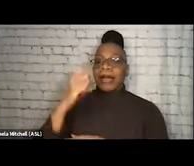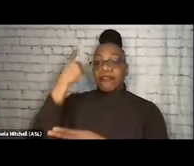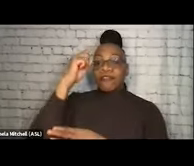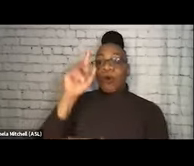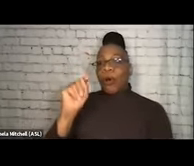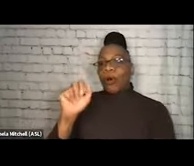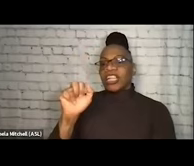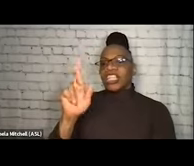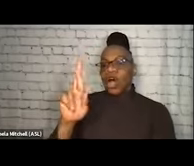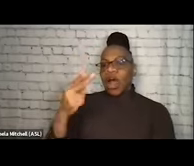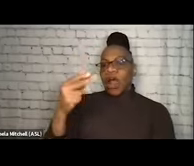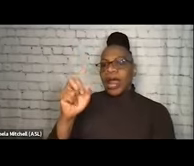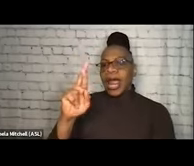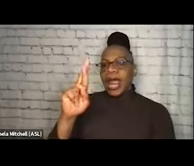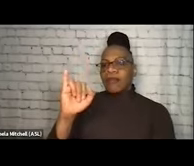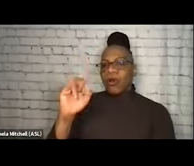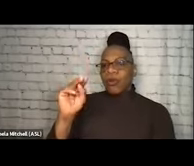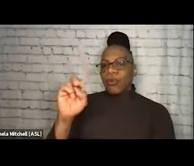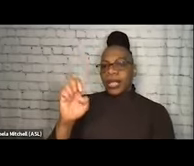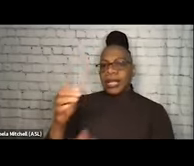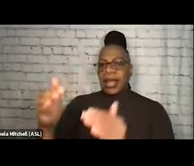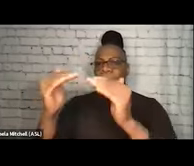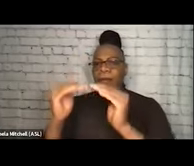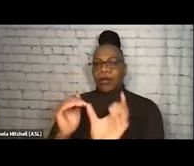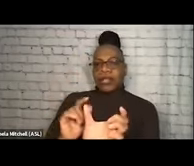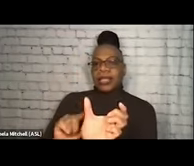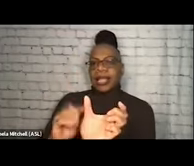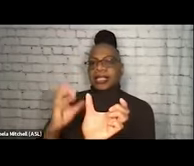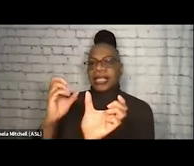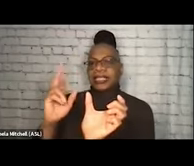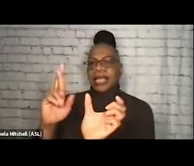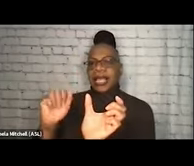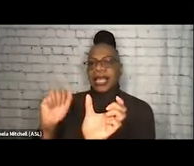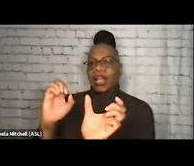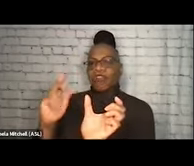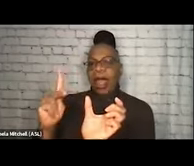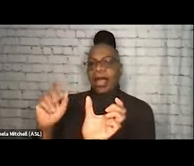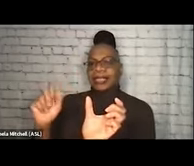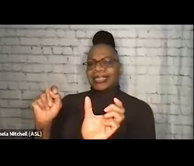Below that we have a very, very simple crack stem. These are items that cost 9 to 11 cents each